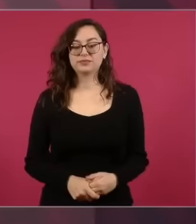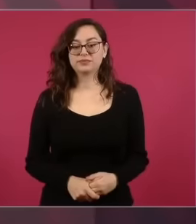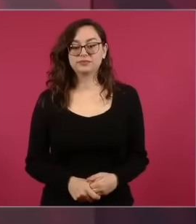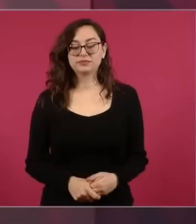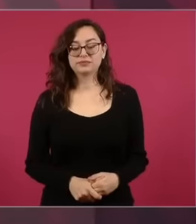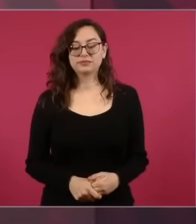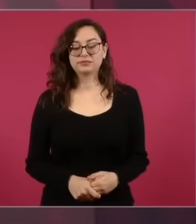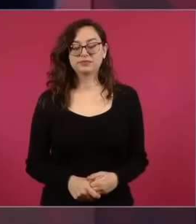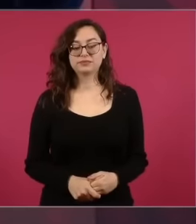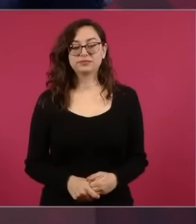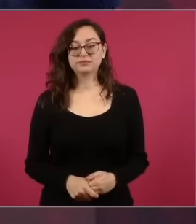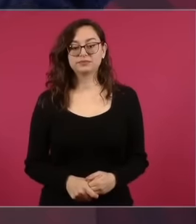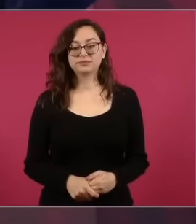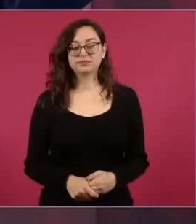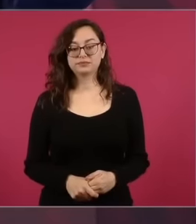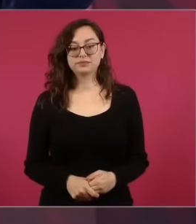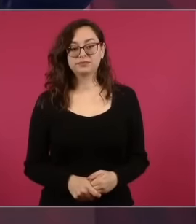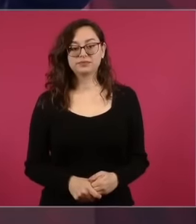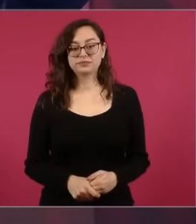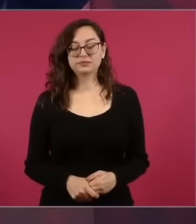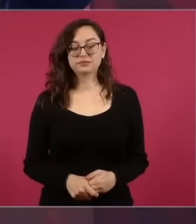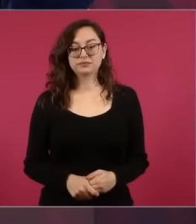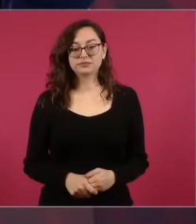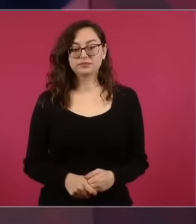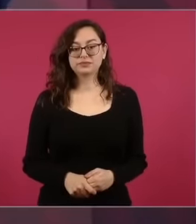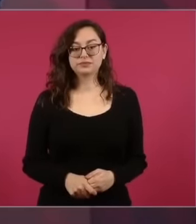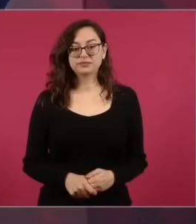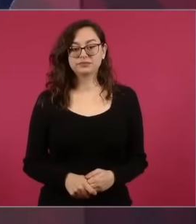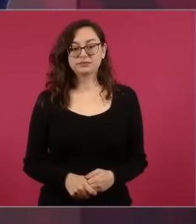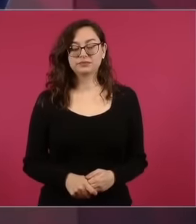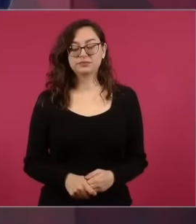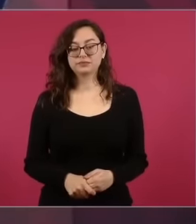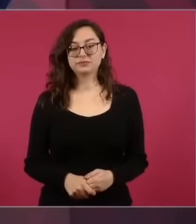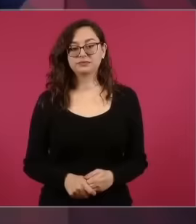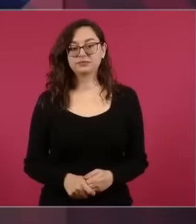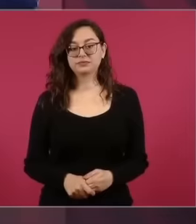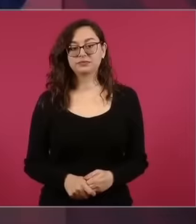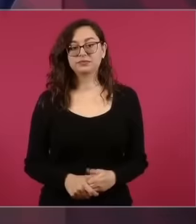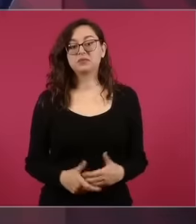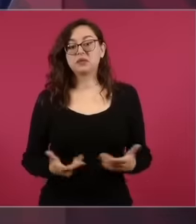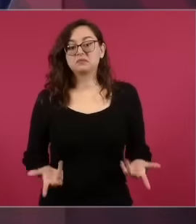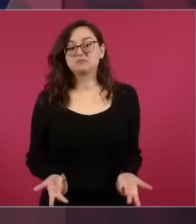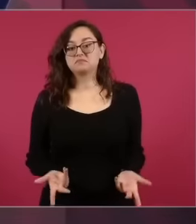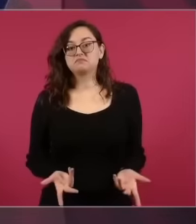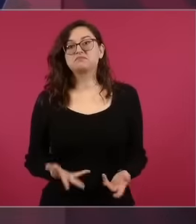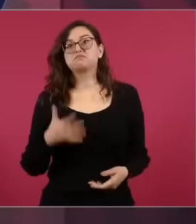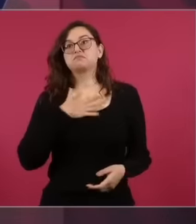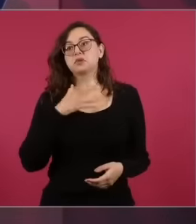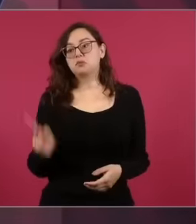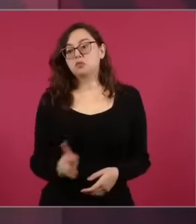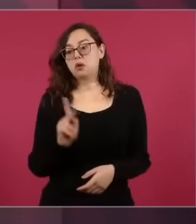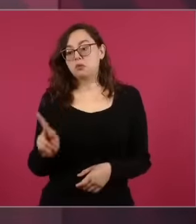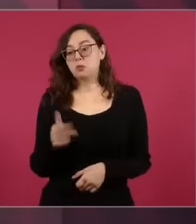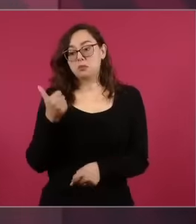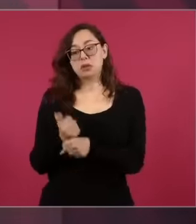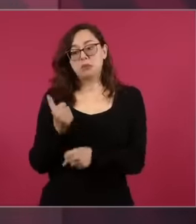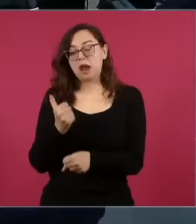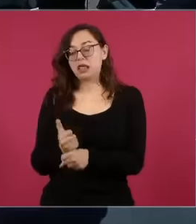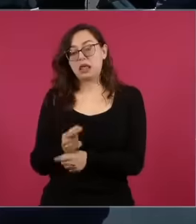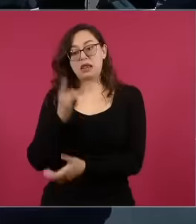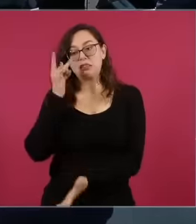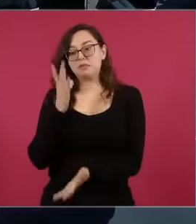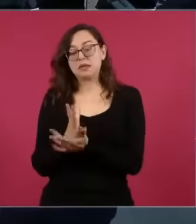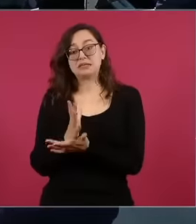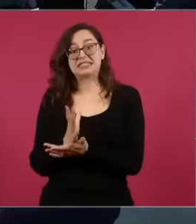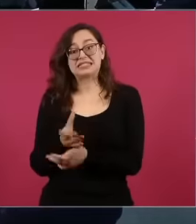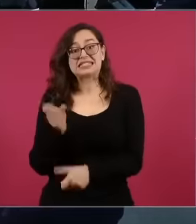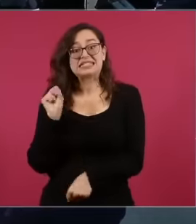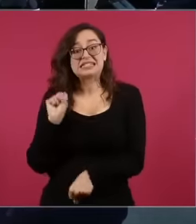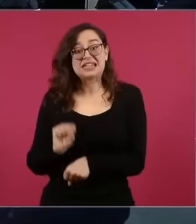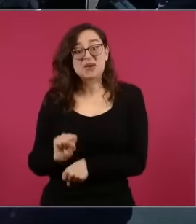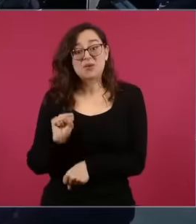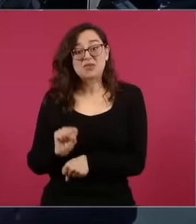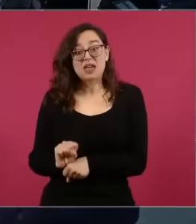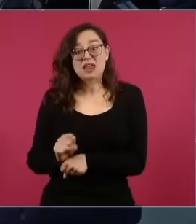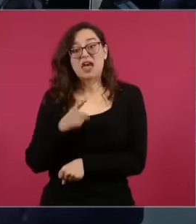and in my town there was only primary school and to study secondary school I went to Macuspana